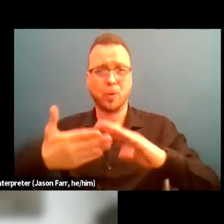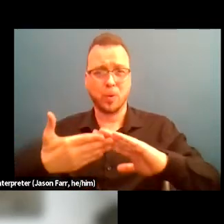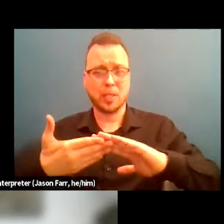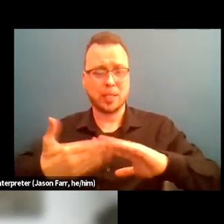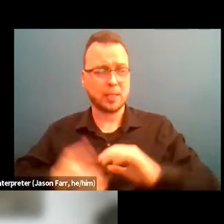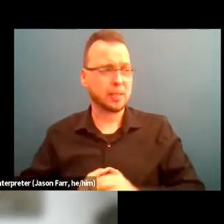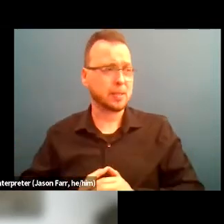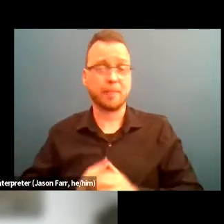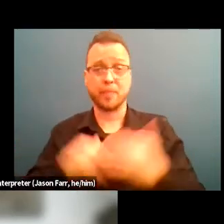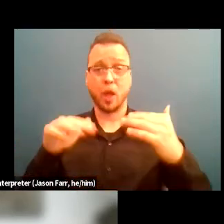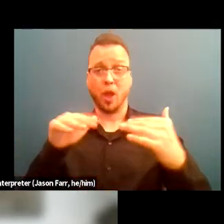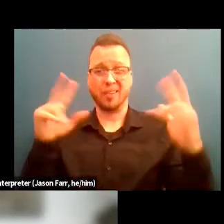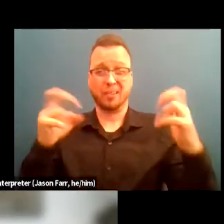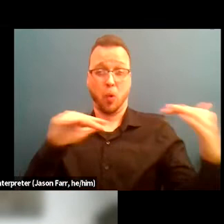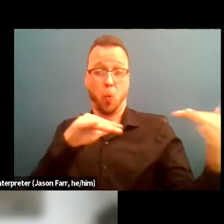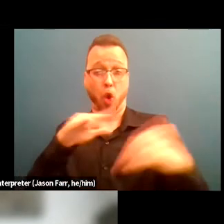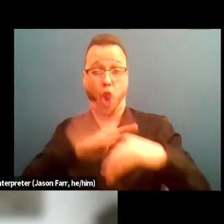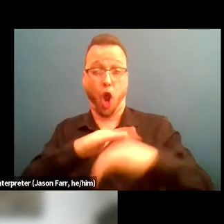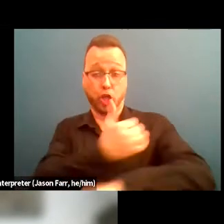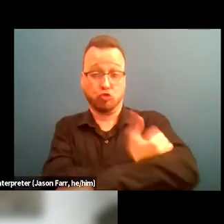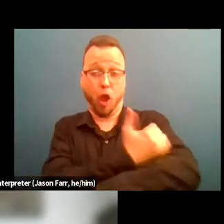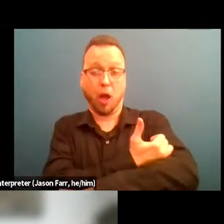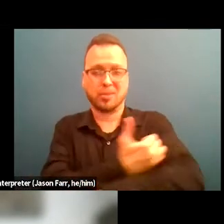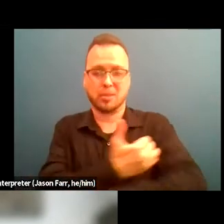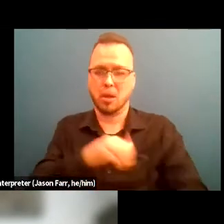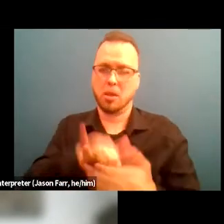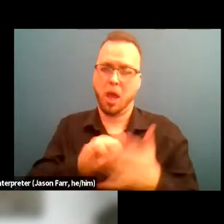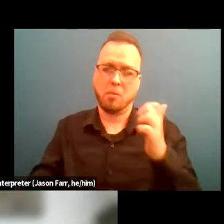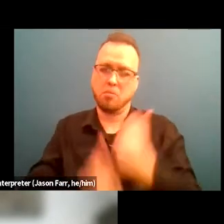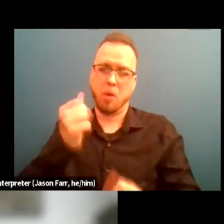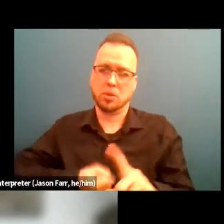The war on drugs, which mainly affected the African American